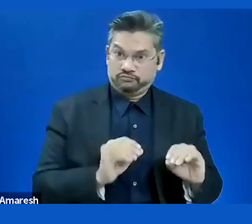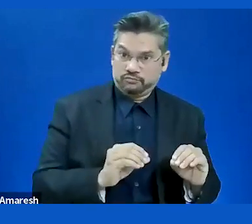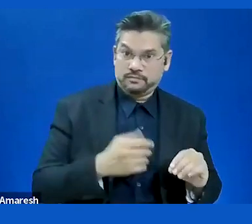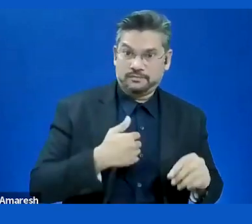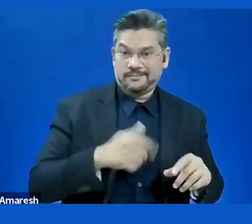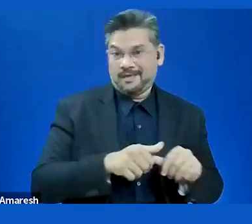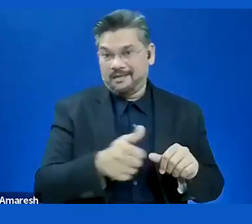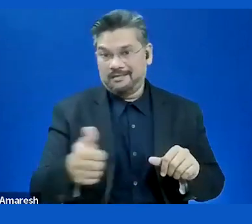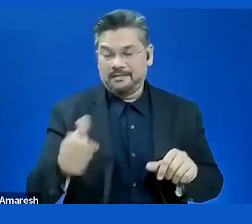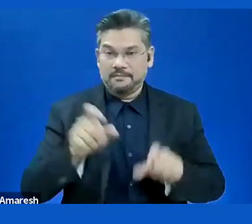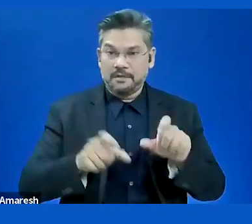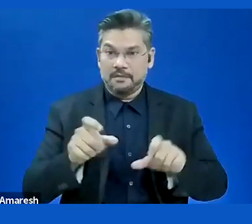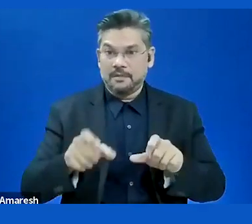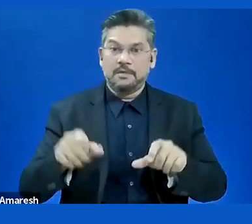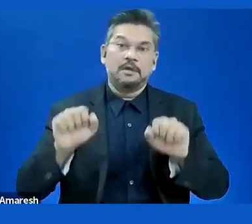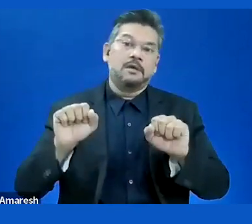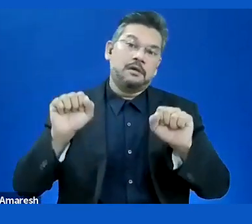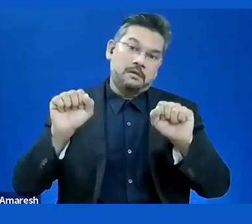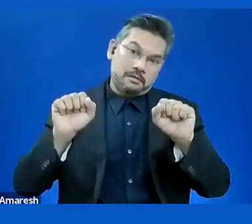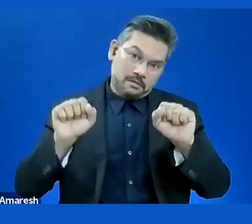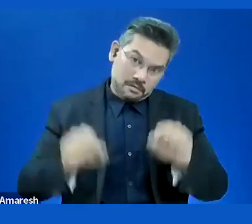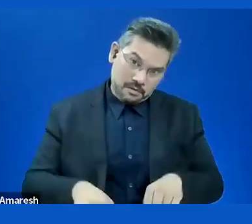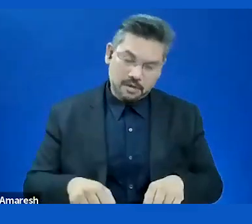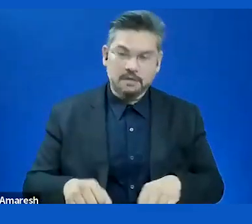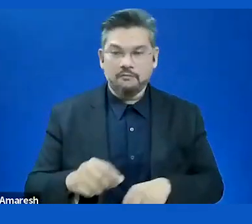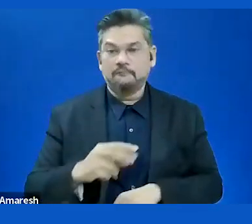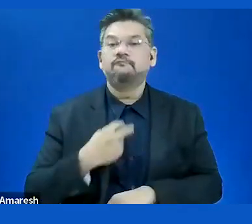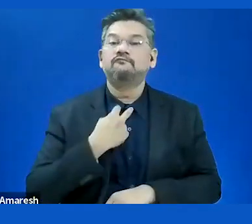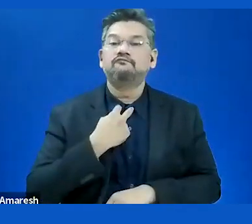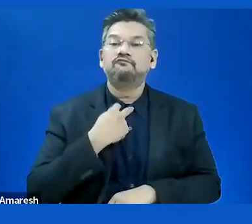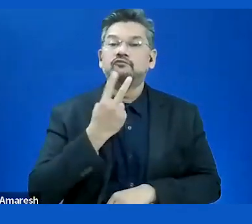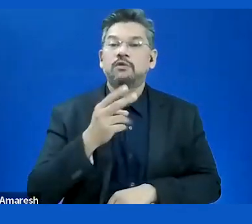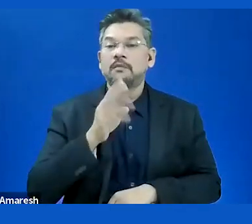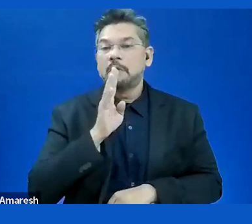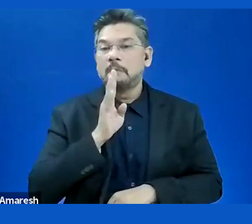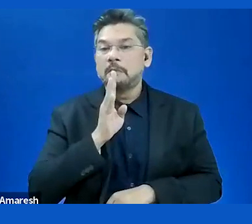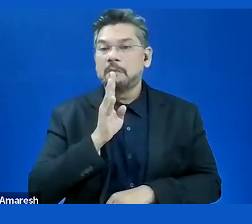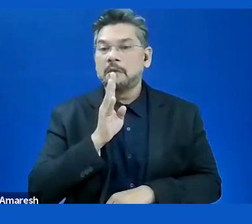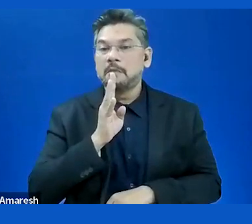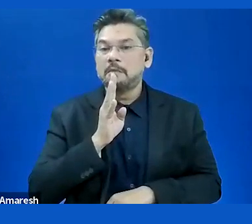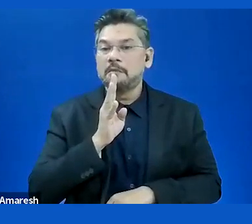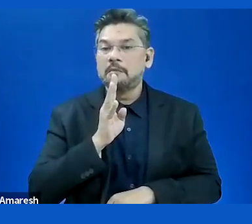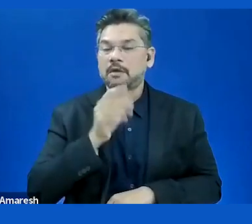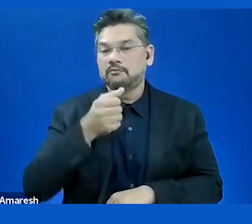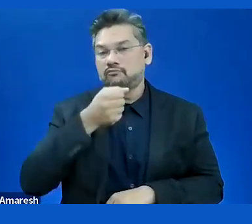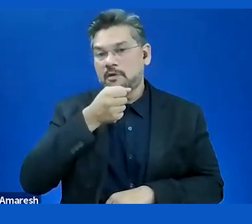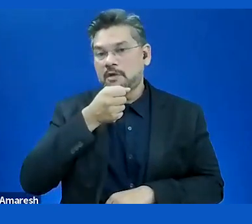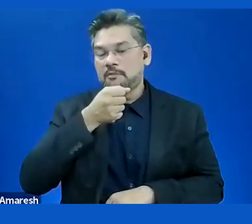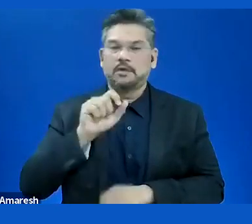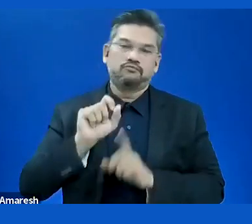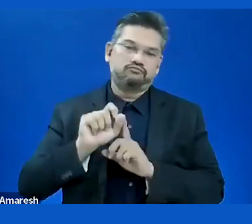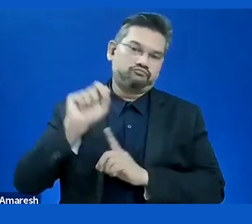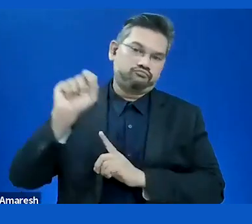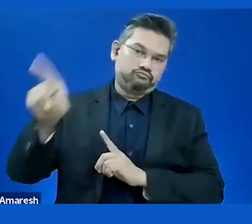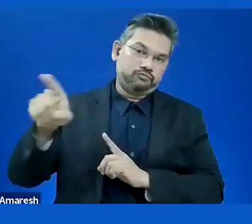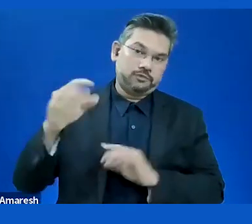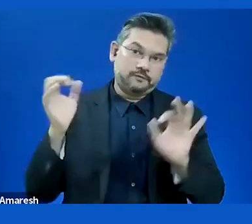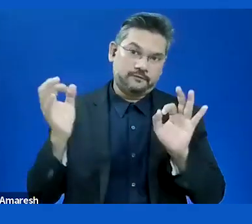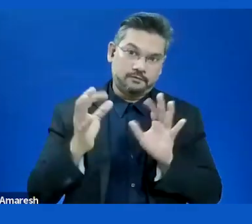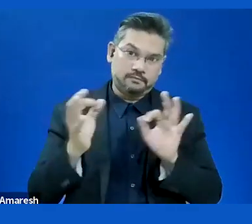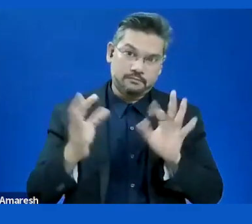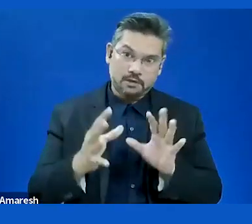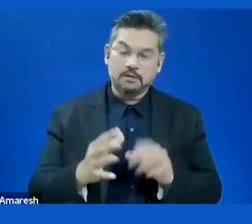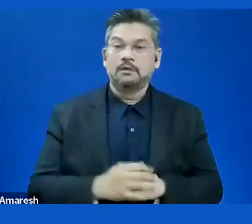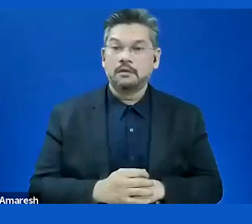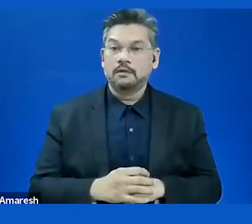with your voice. Other diseases that make you refer to assistive technology and not keyboards